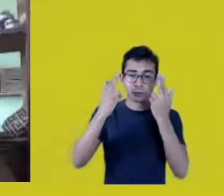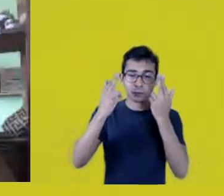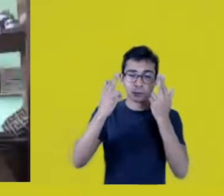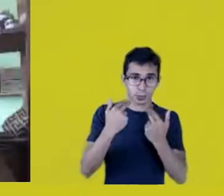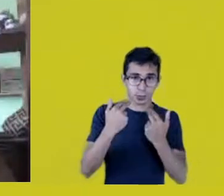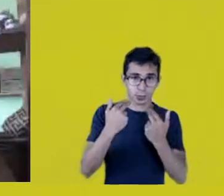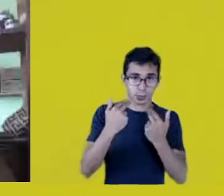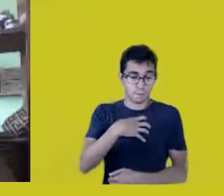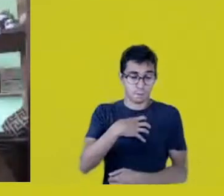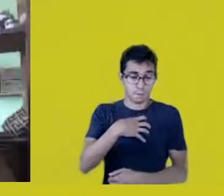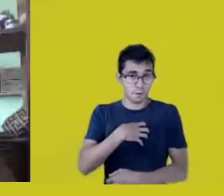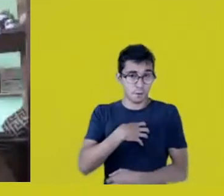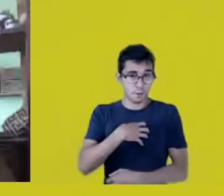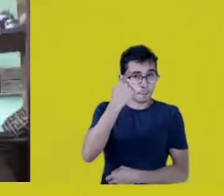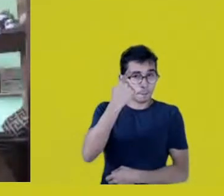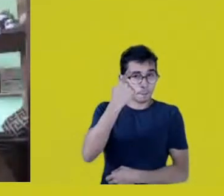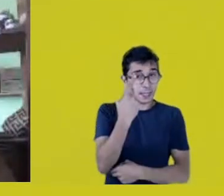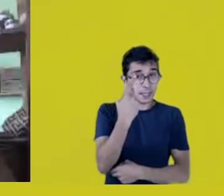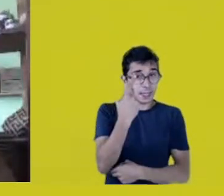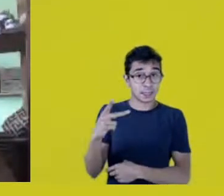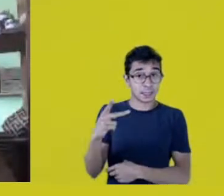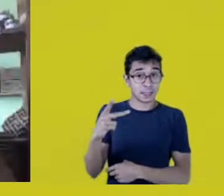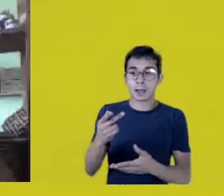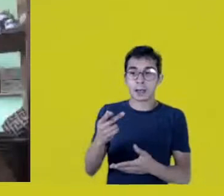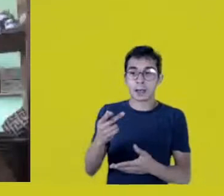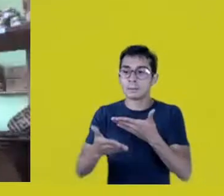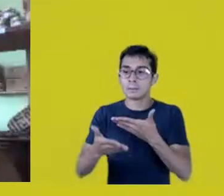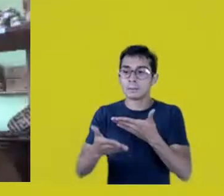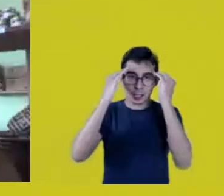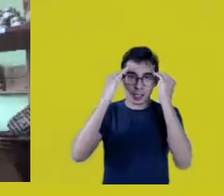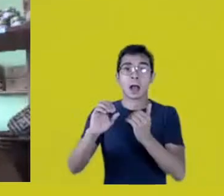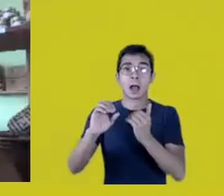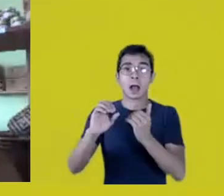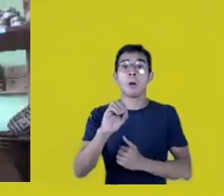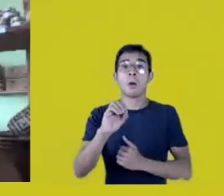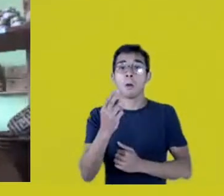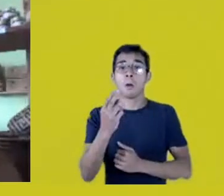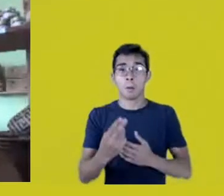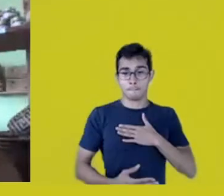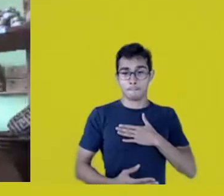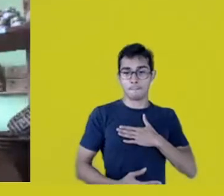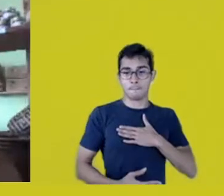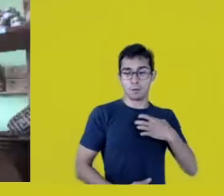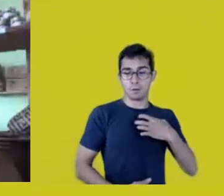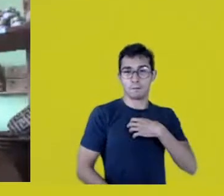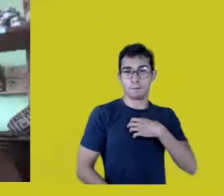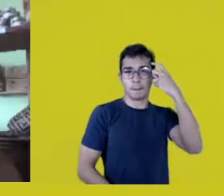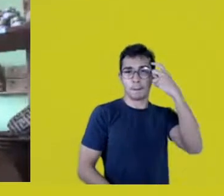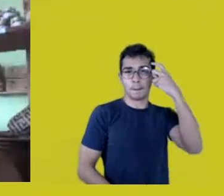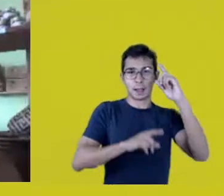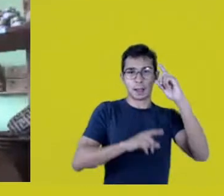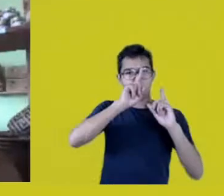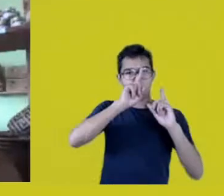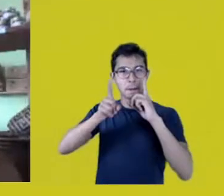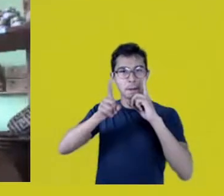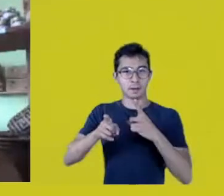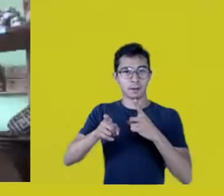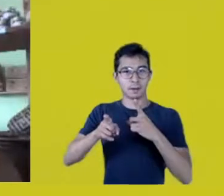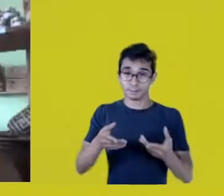and not applying to them our ways of thinking. It seems there’s a problem, I’d also like Márcia to talk about that,